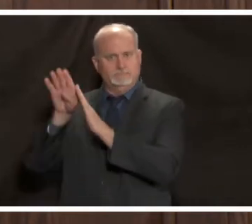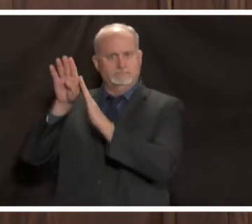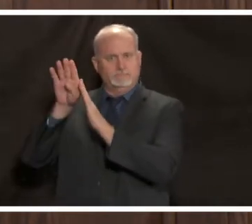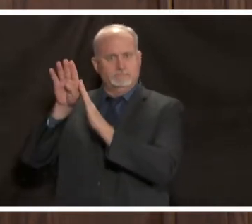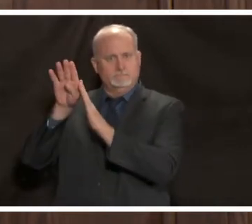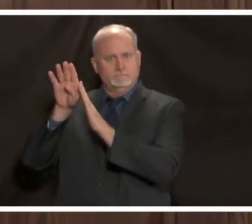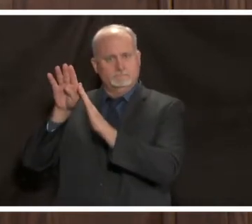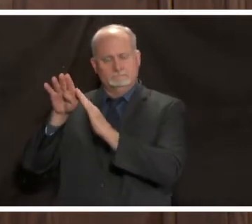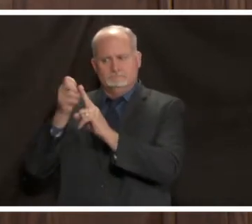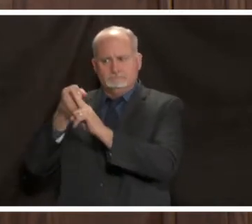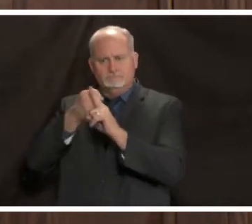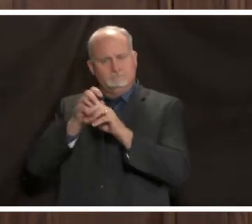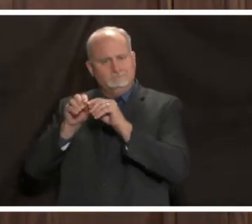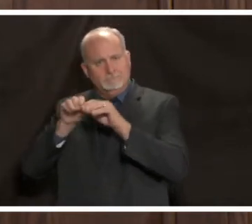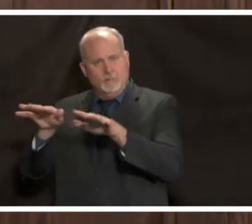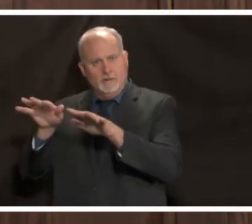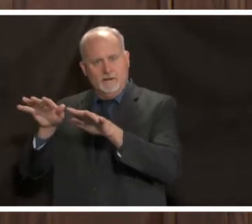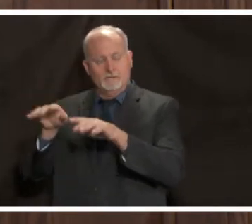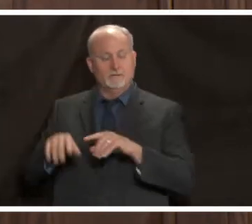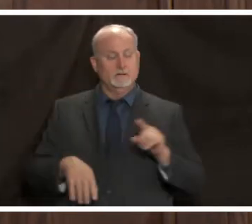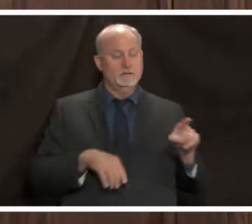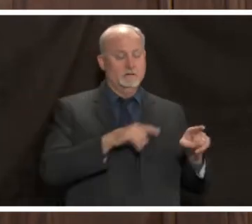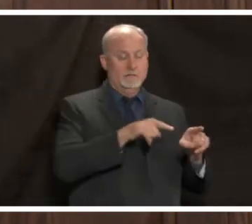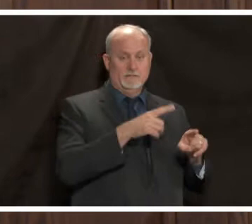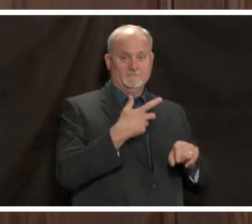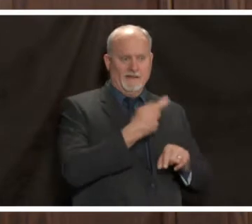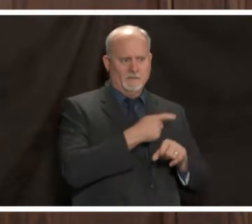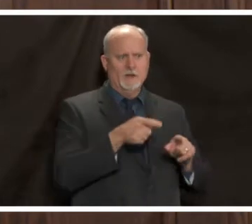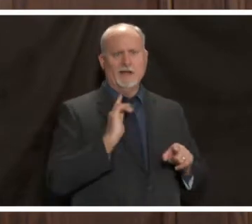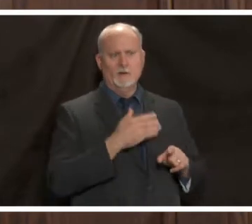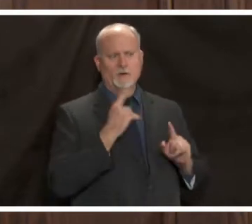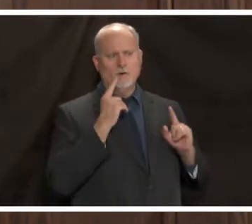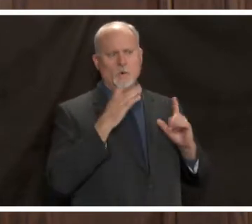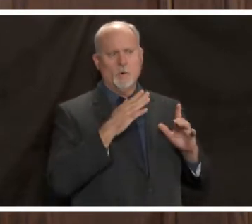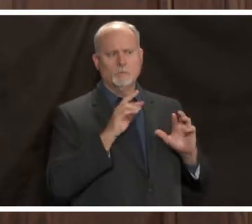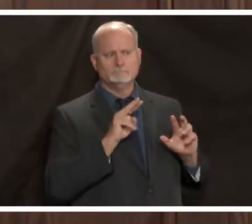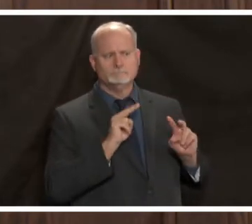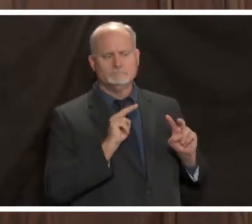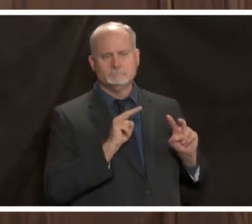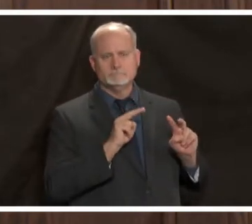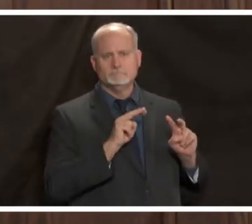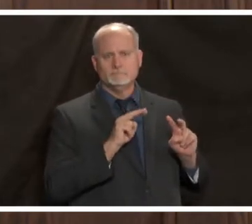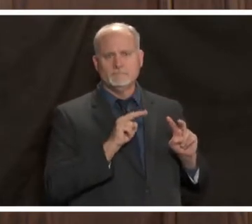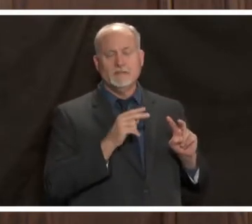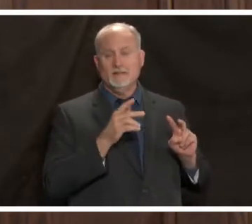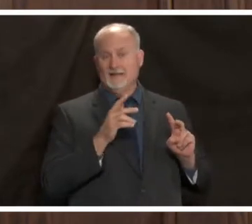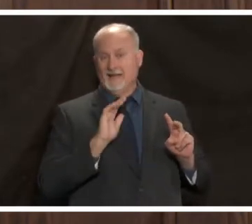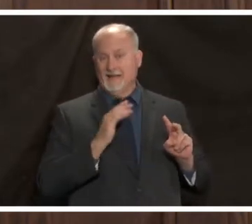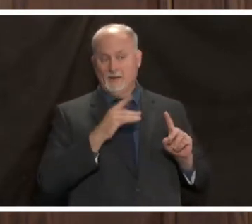and genuine hope on the horizon how long will it be before that hope becomes reality